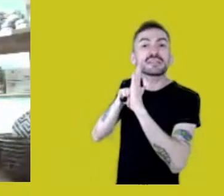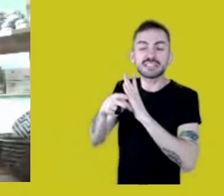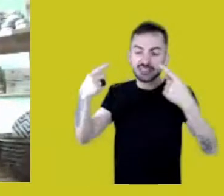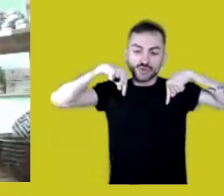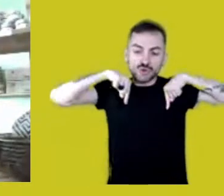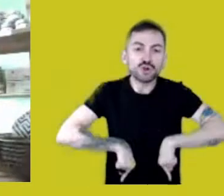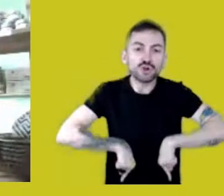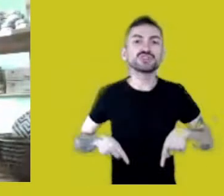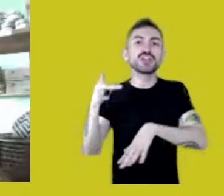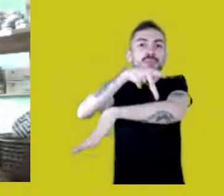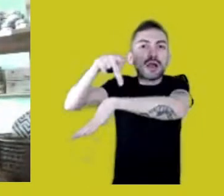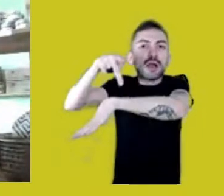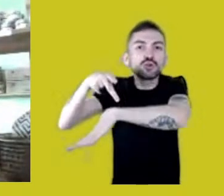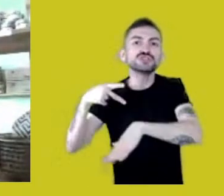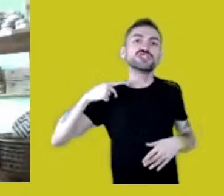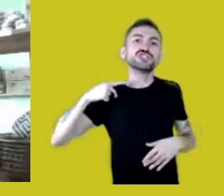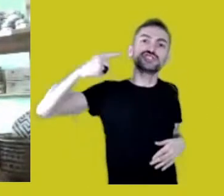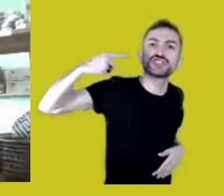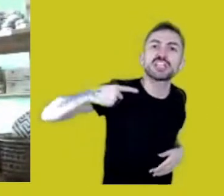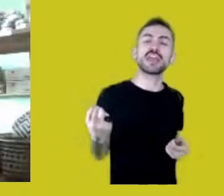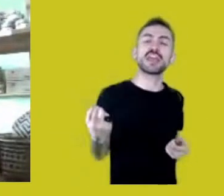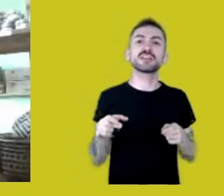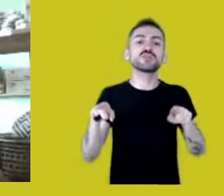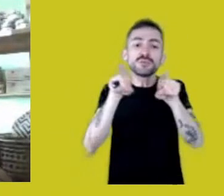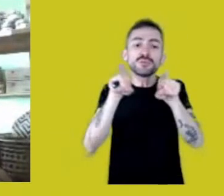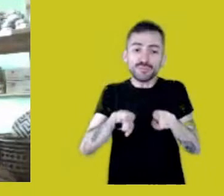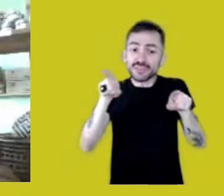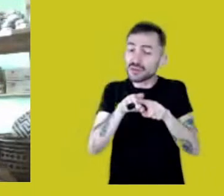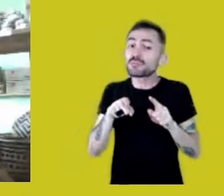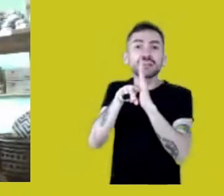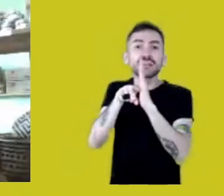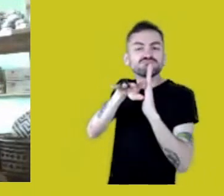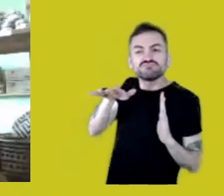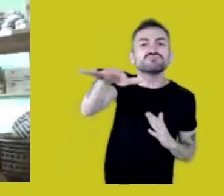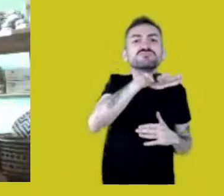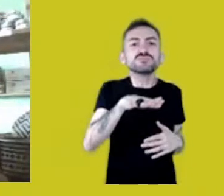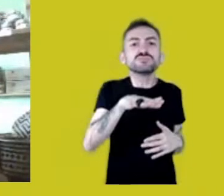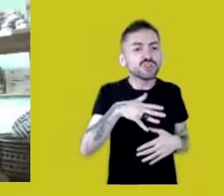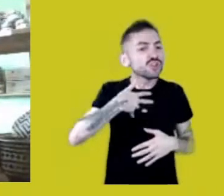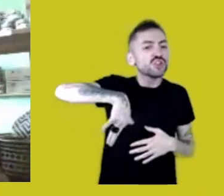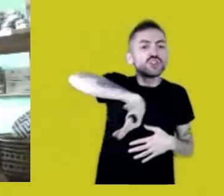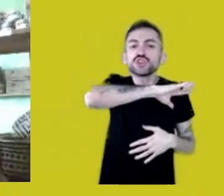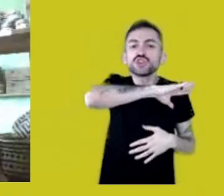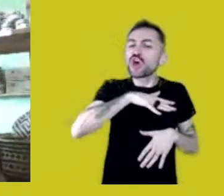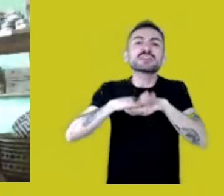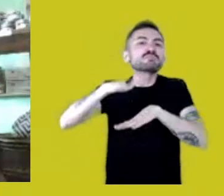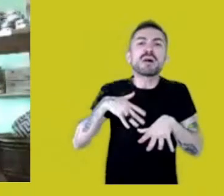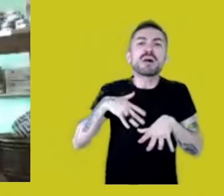in law, in biology. We have the most graduated professionals,